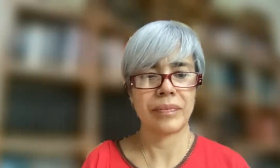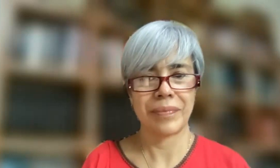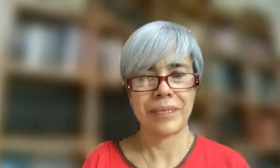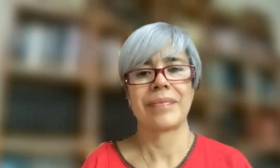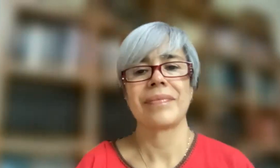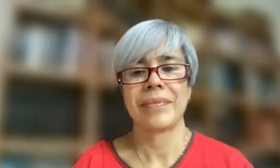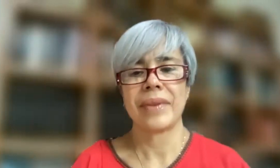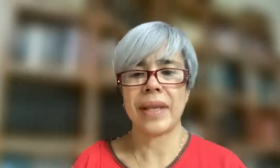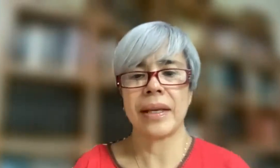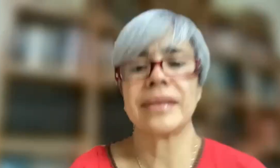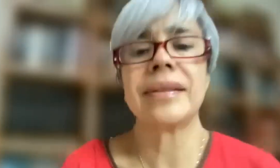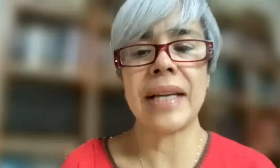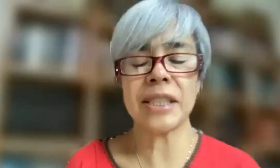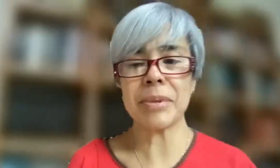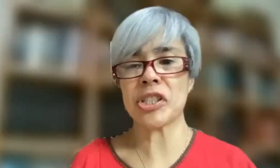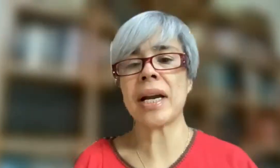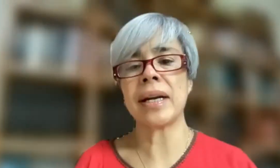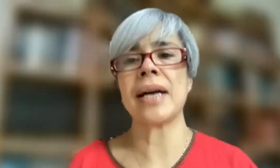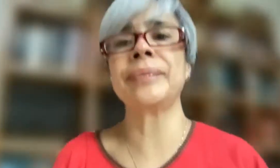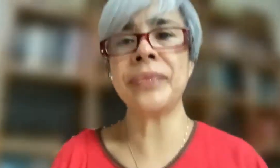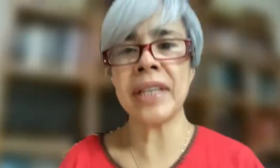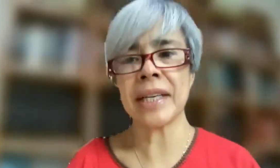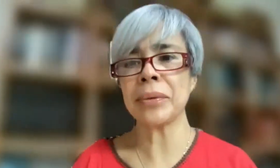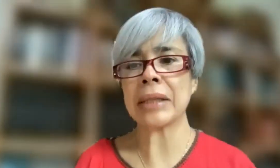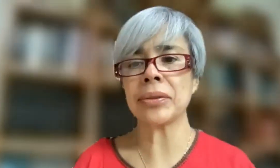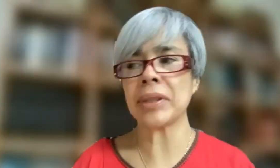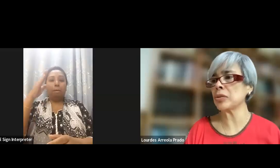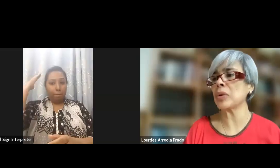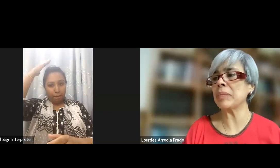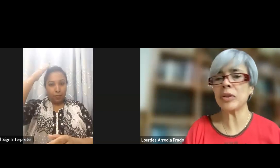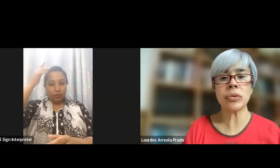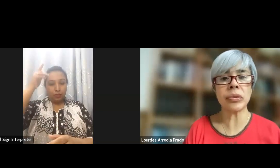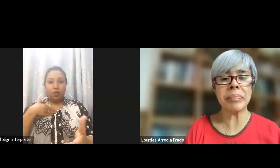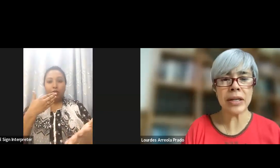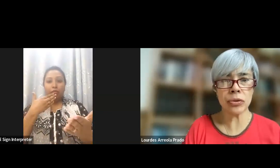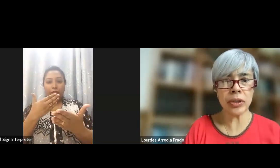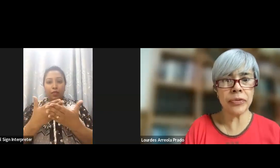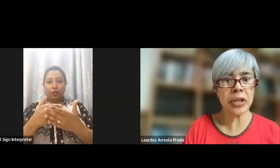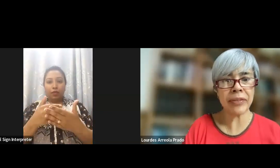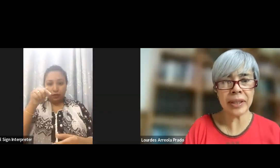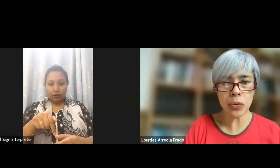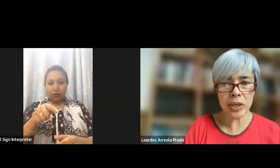you thanks Vashkar and yes I would like to take just one minute to remind you if you have any